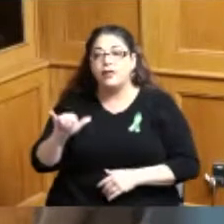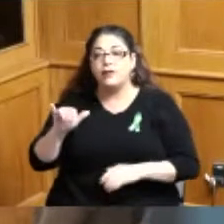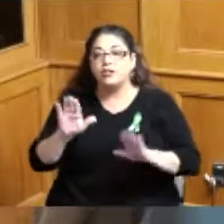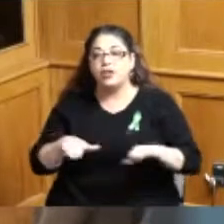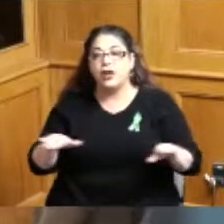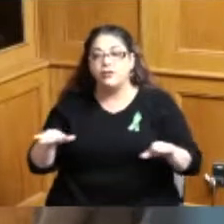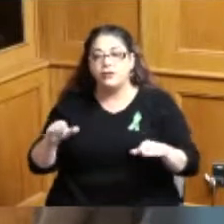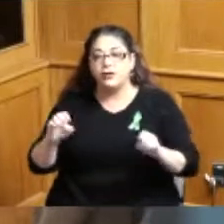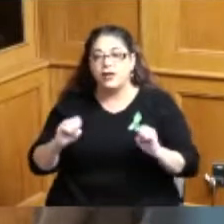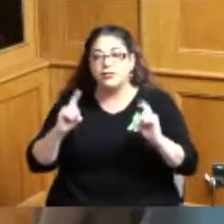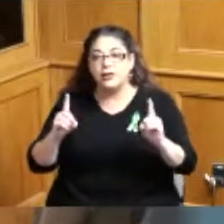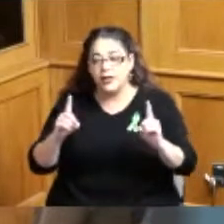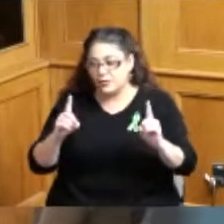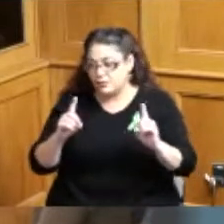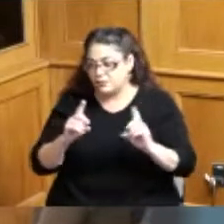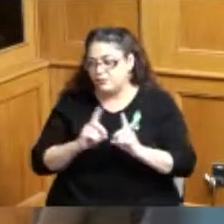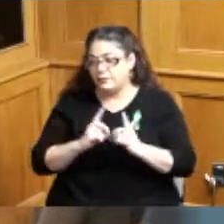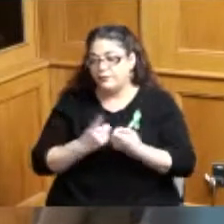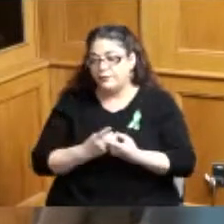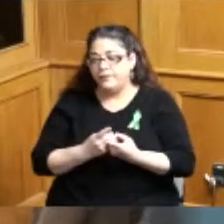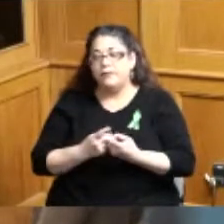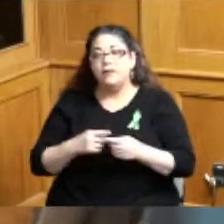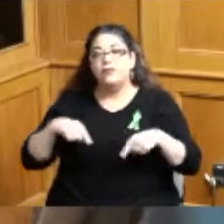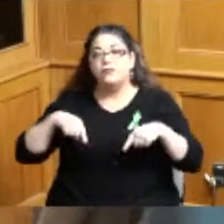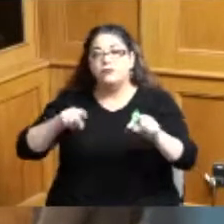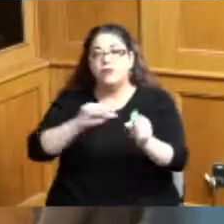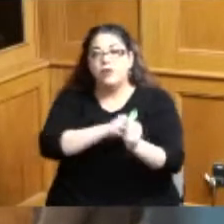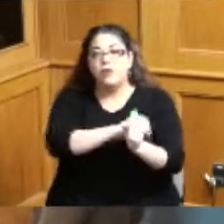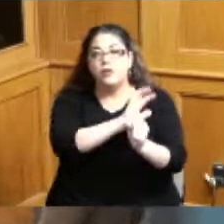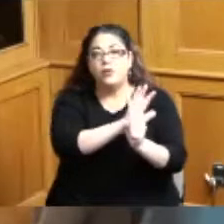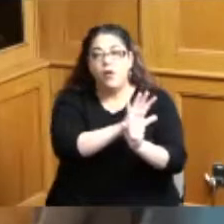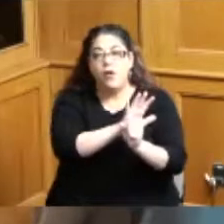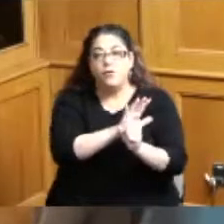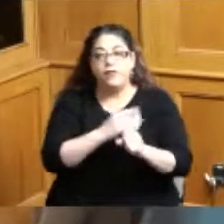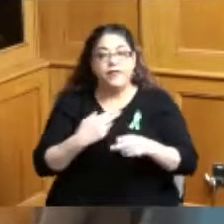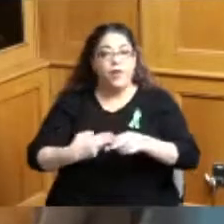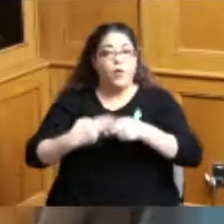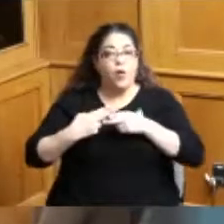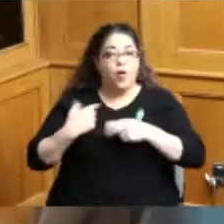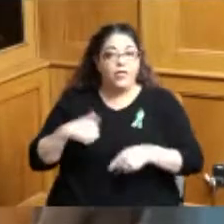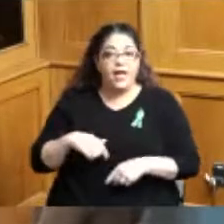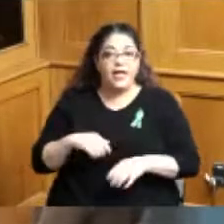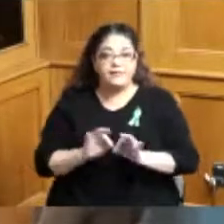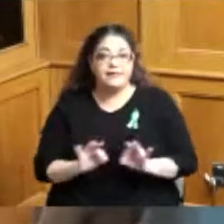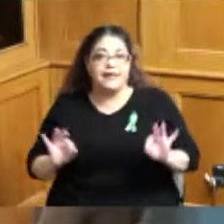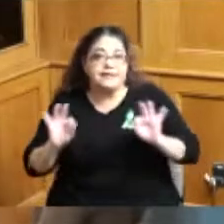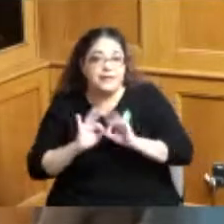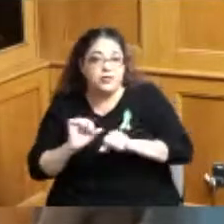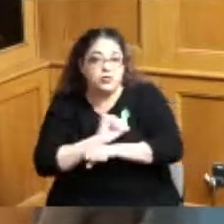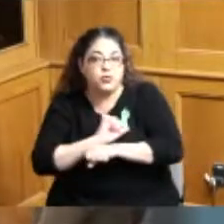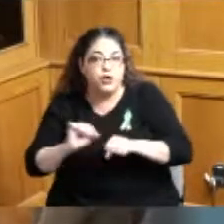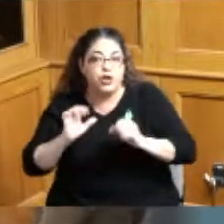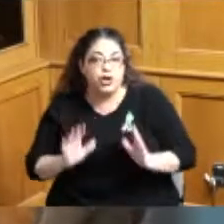I mean it was just during Covid that we were considered essential workers and finally being